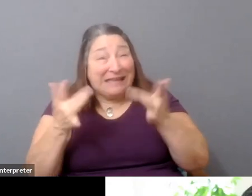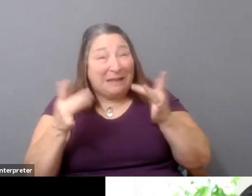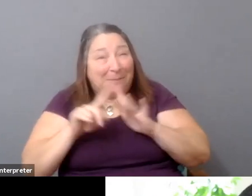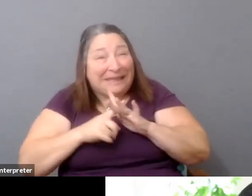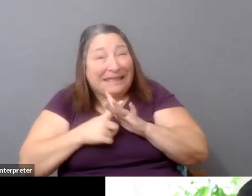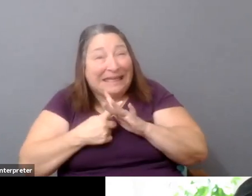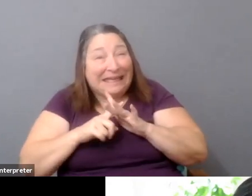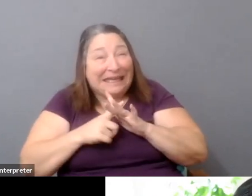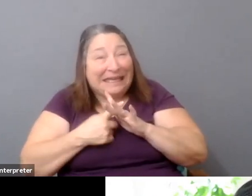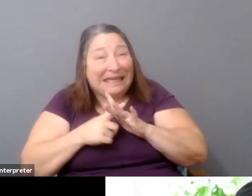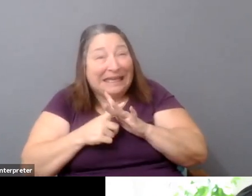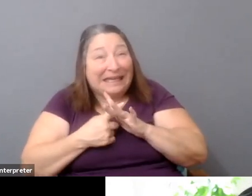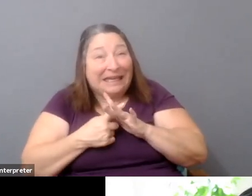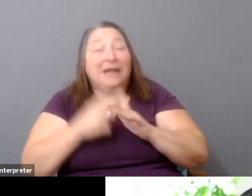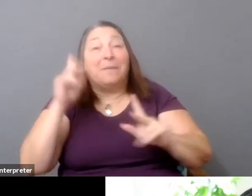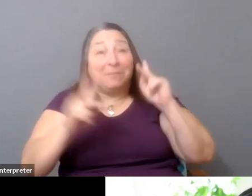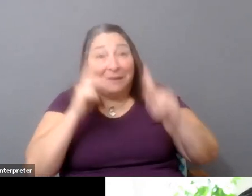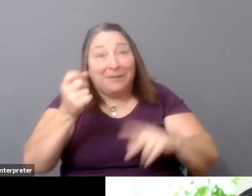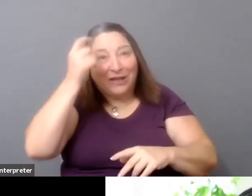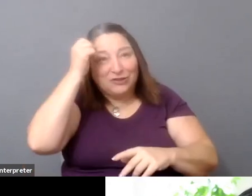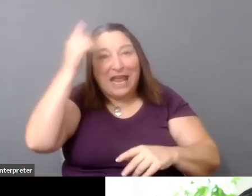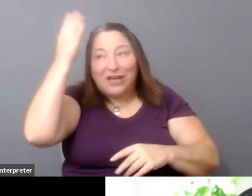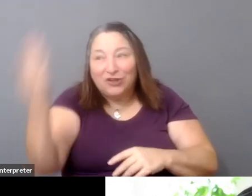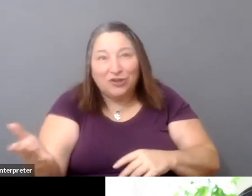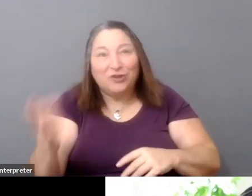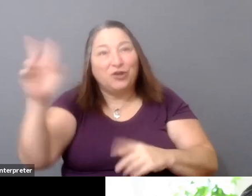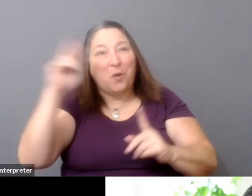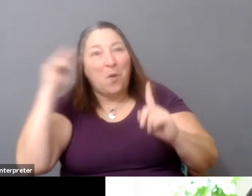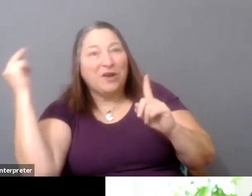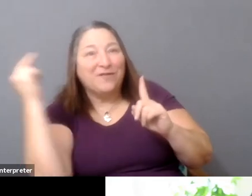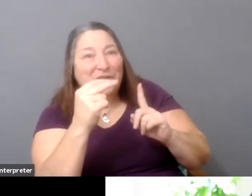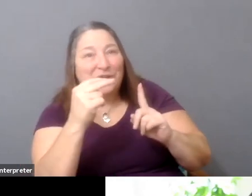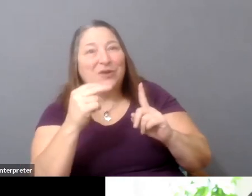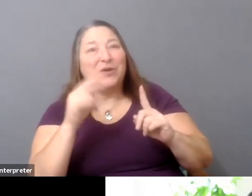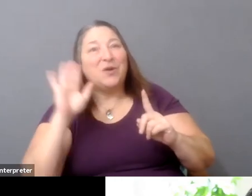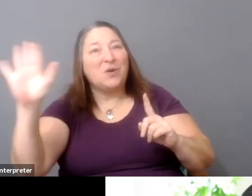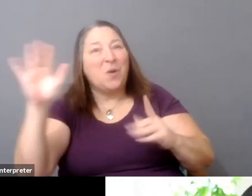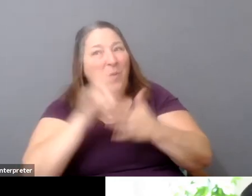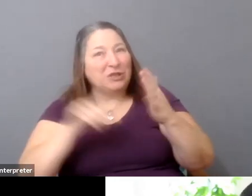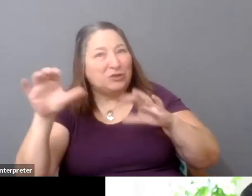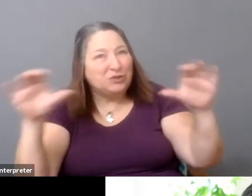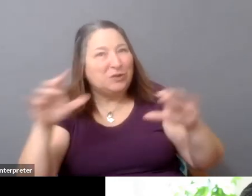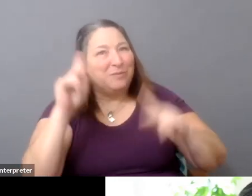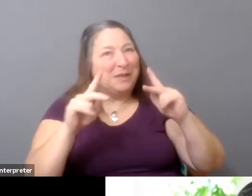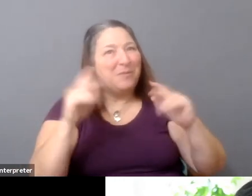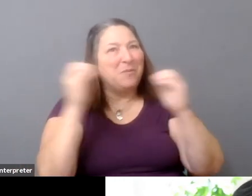that's incredibly powerful and valuable. And through that process, you might then have the leverage